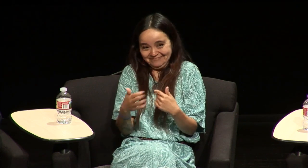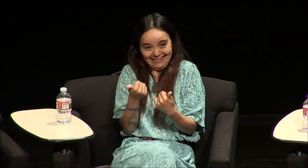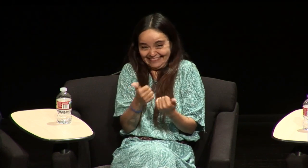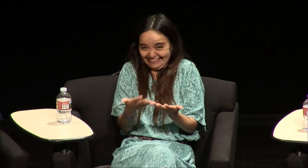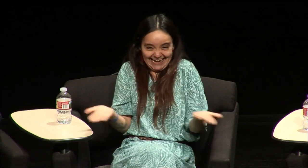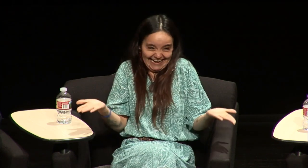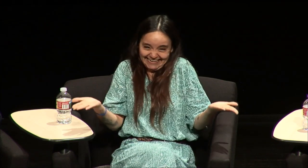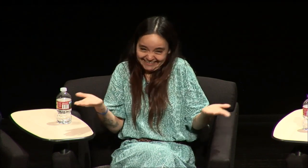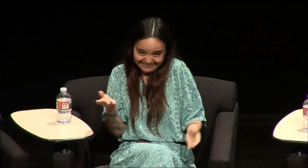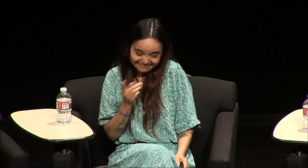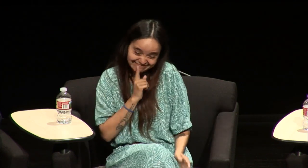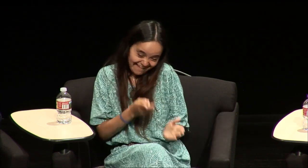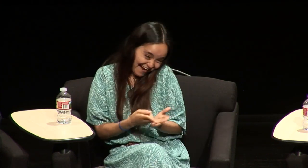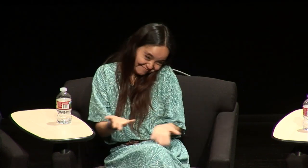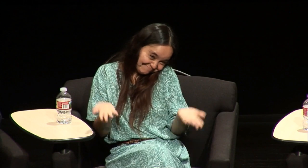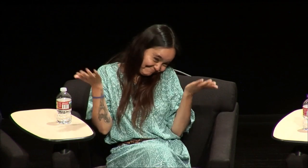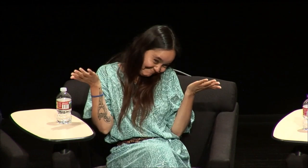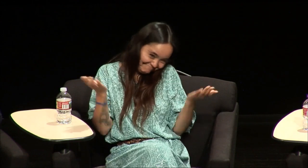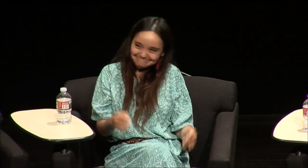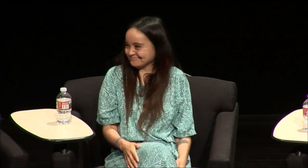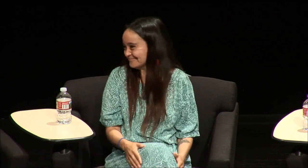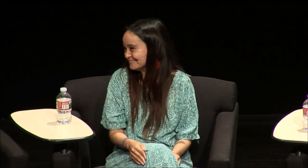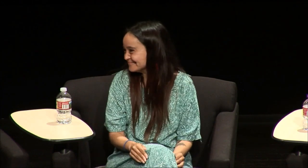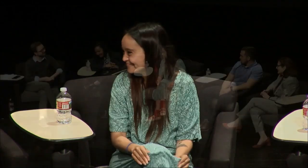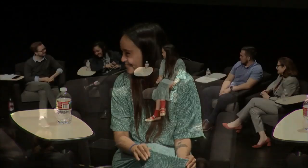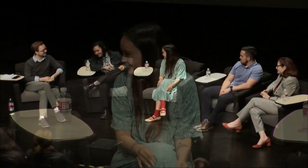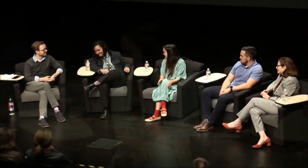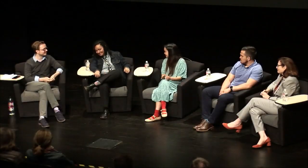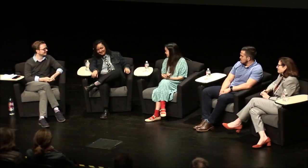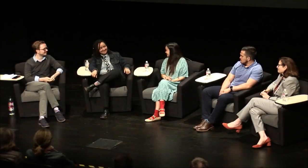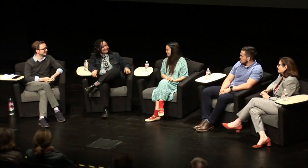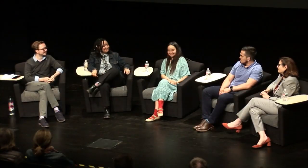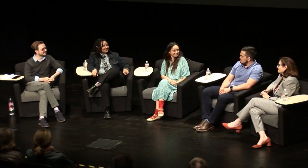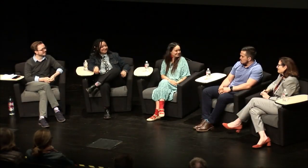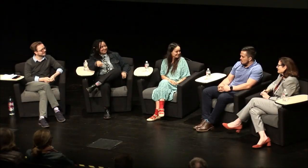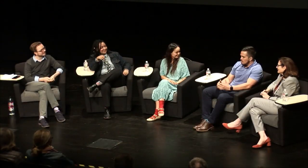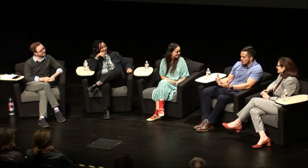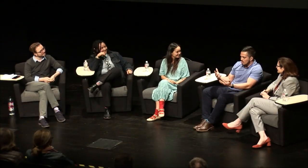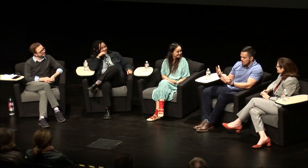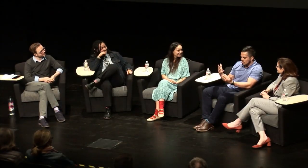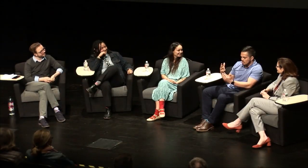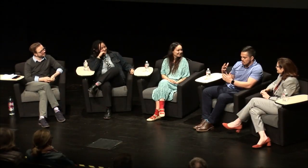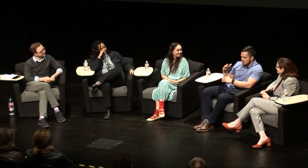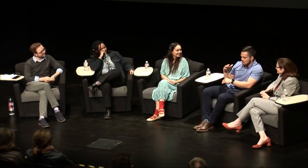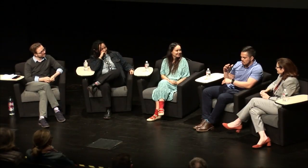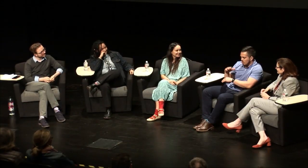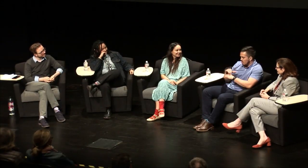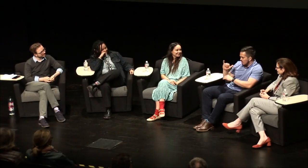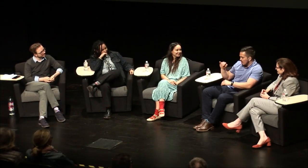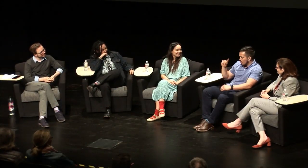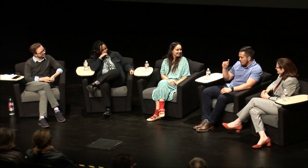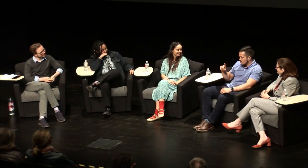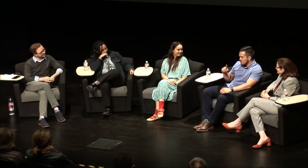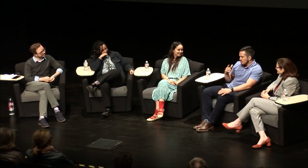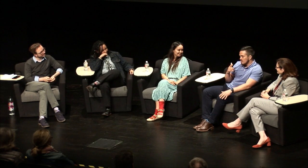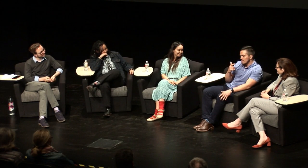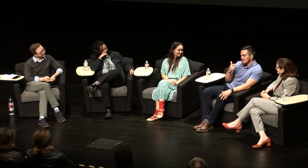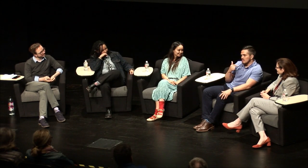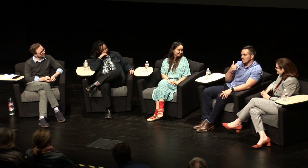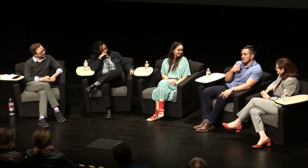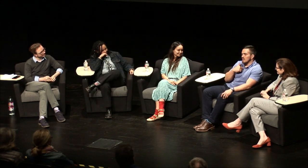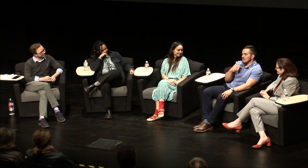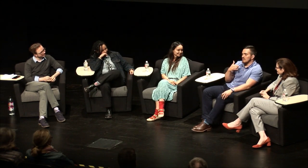whatever sound she wants to be honest with you. [Moises:] regarding that